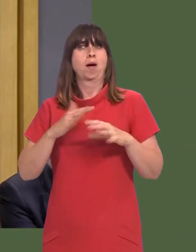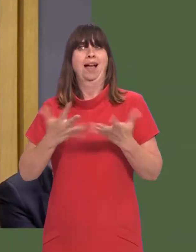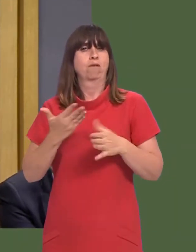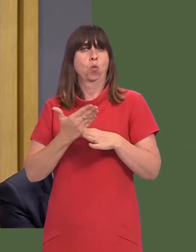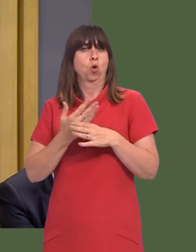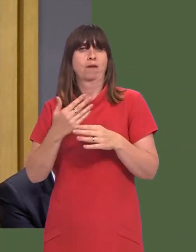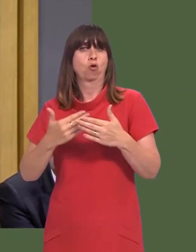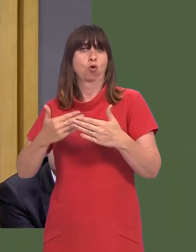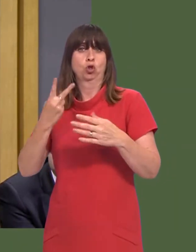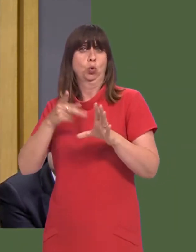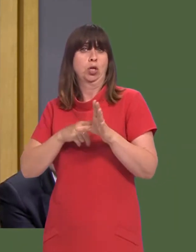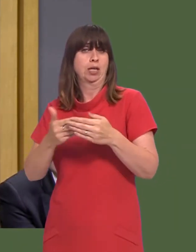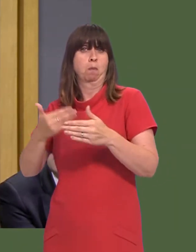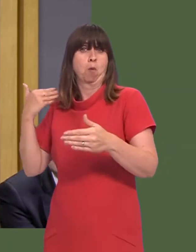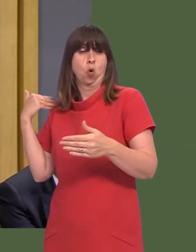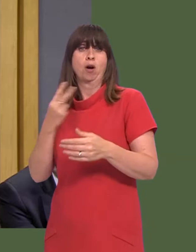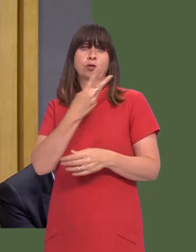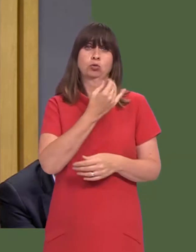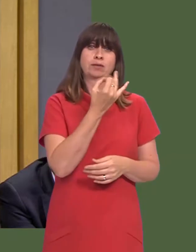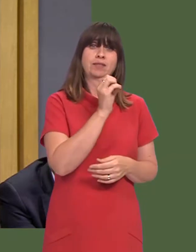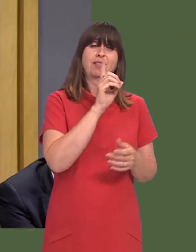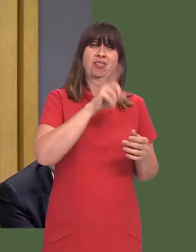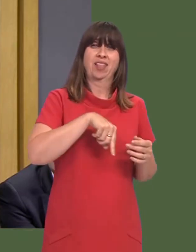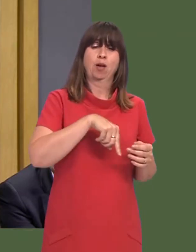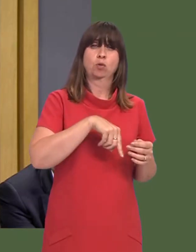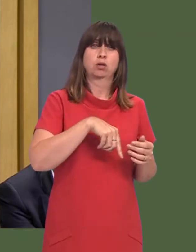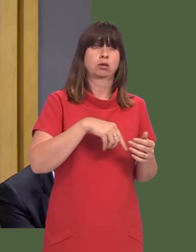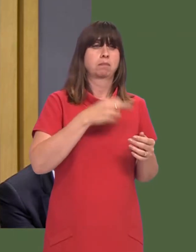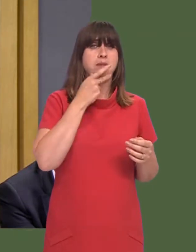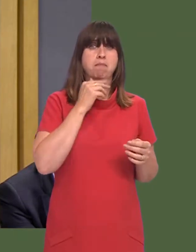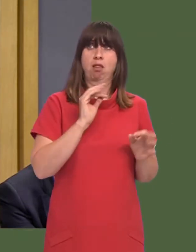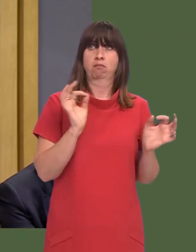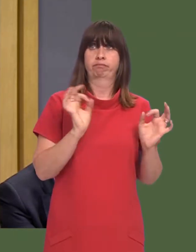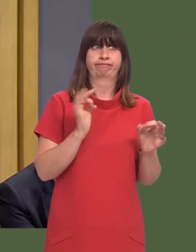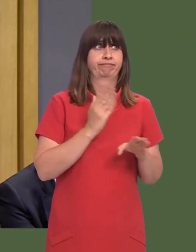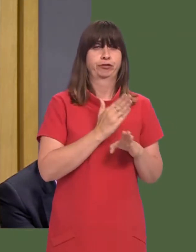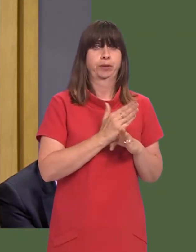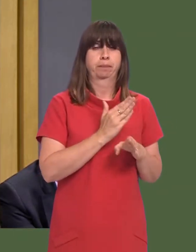out of work for more than two years, although there are 270,000 economically inactive people